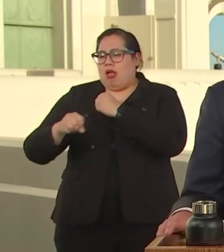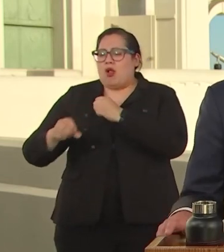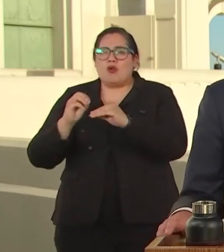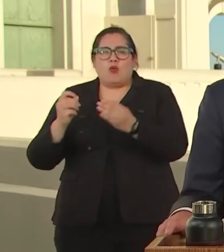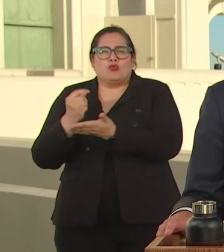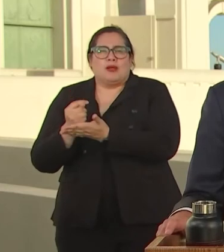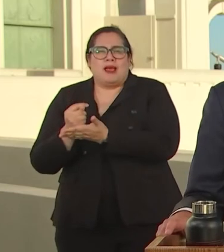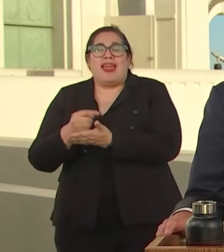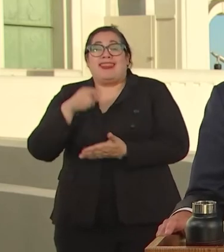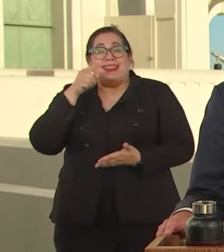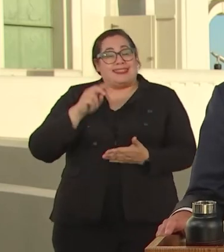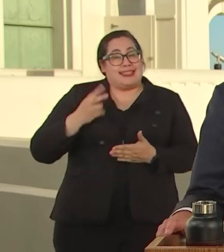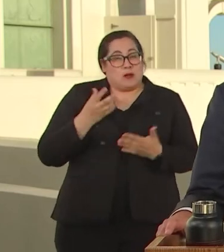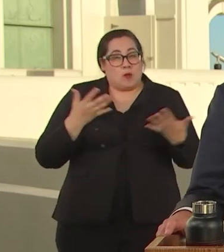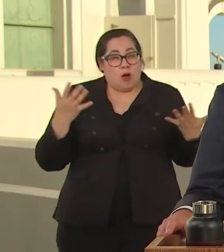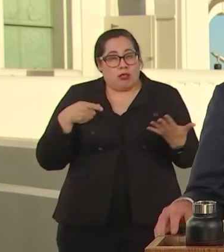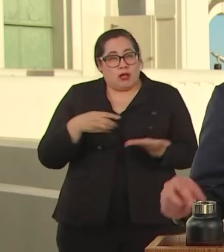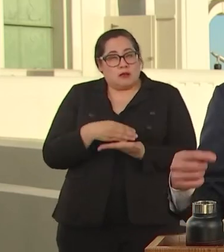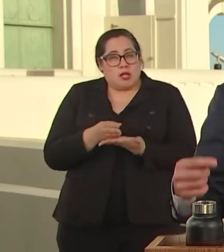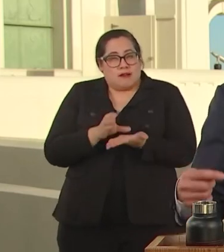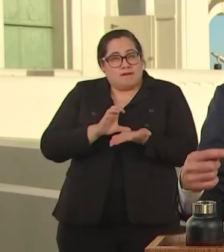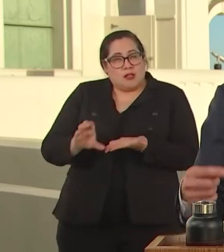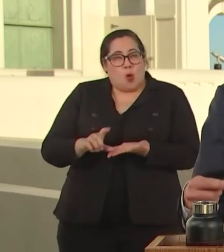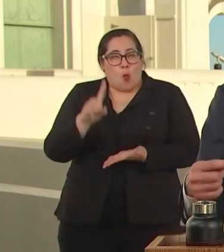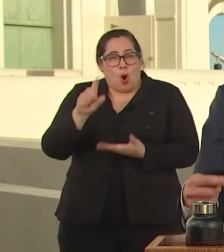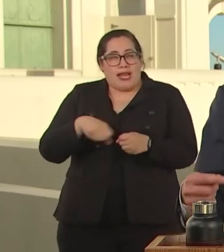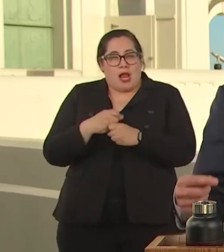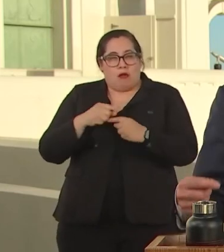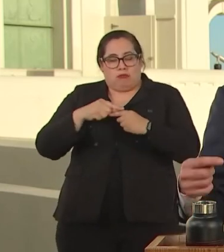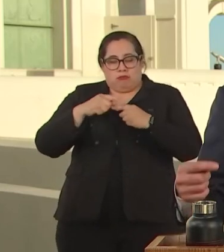SECOND PROVIDING A ROUND CLOCK COMMUNITY BASE RESPONSE TO NON